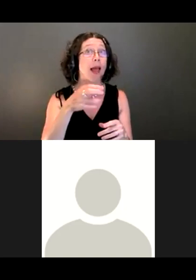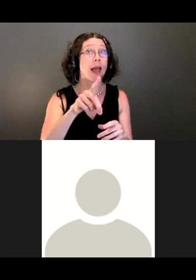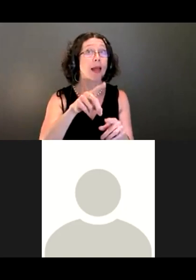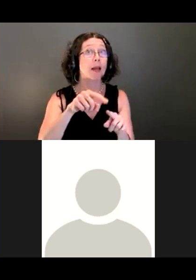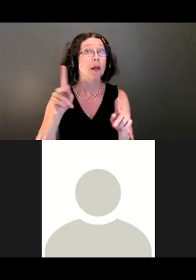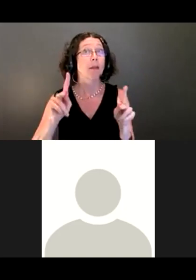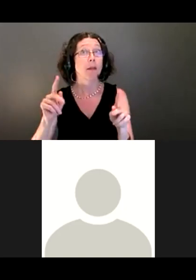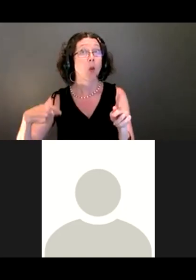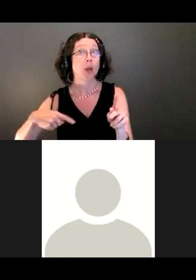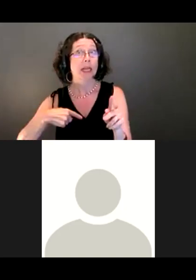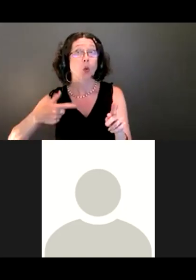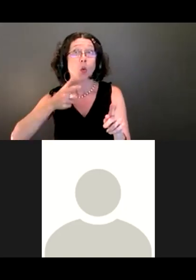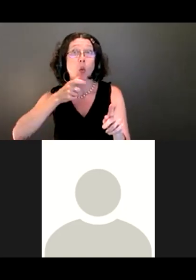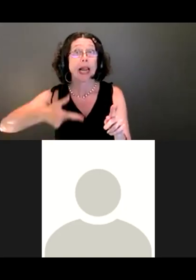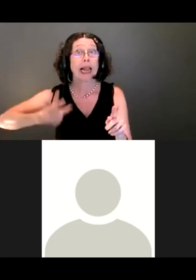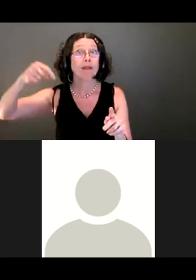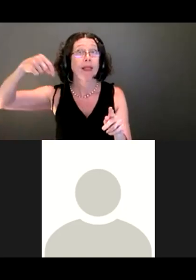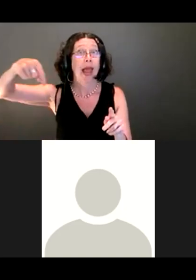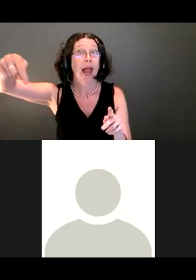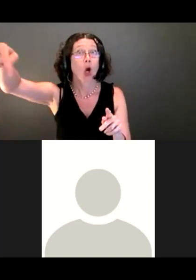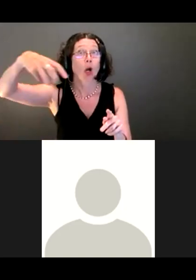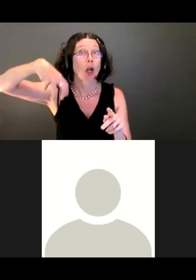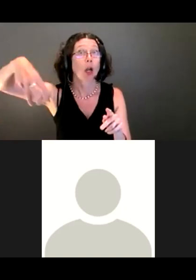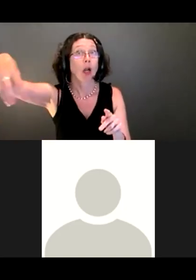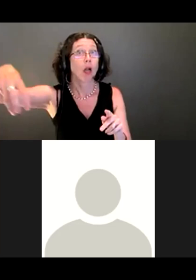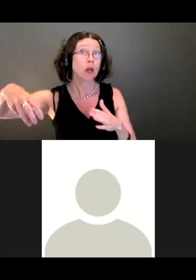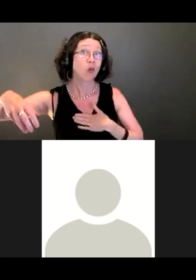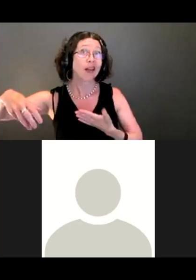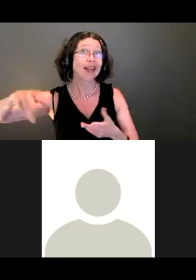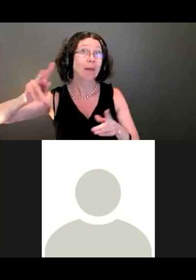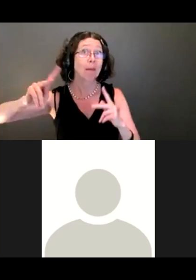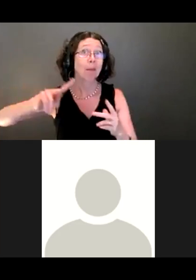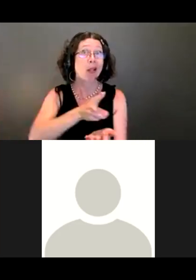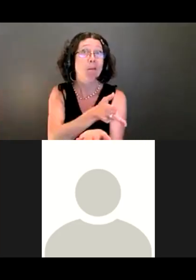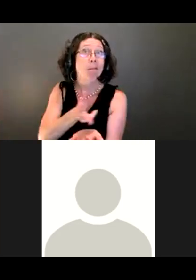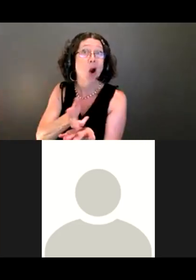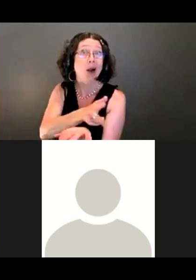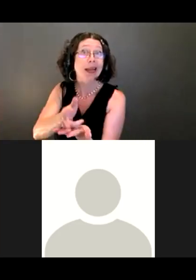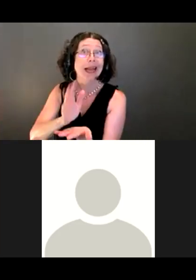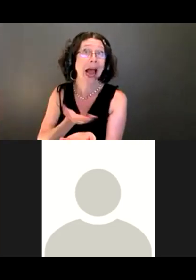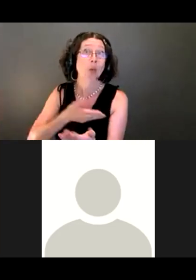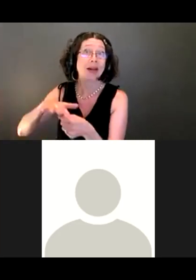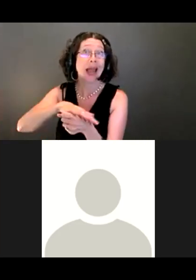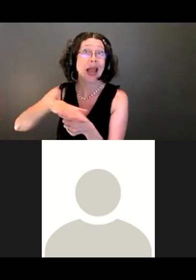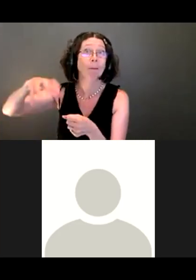allow -- or be amenable to people parking in the neighborhood to access the trailhead. Because I think some of us would.